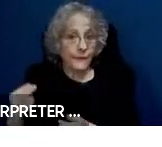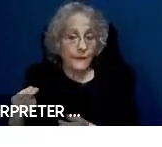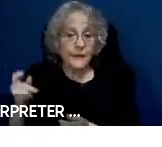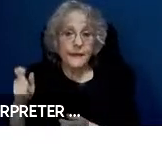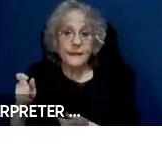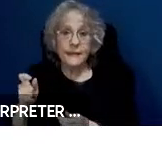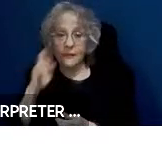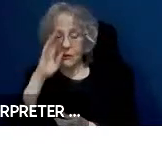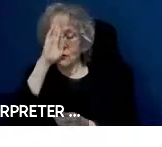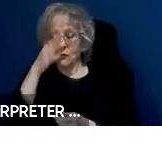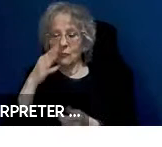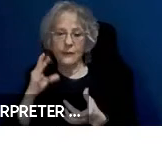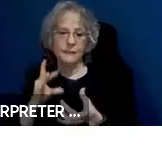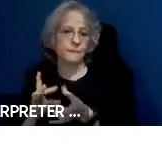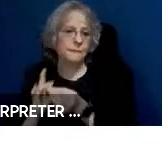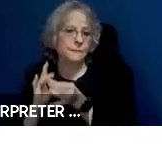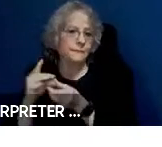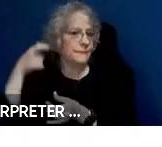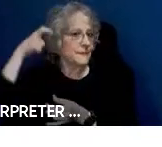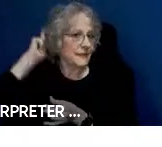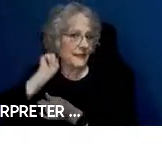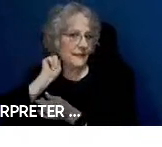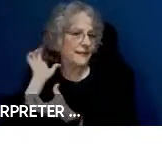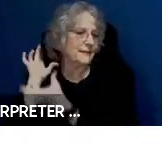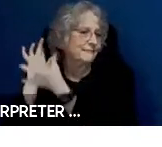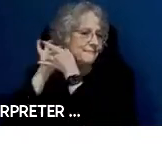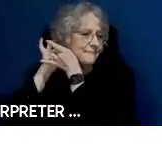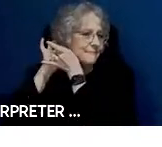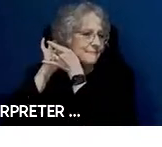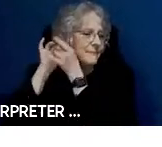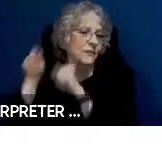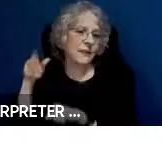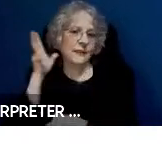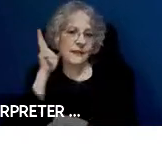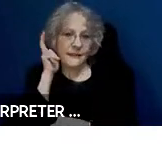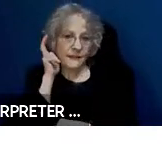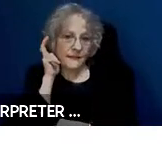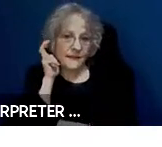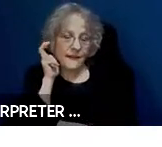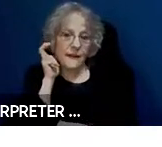the audio in their hearing aids in order to hear things in what you would think was a